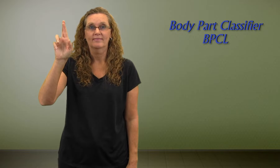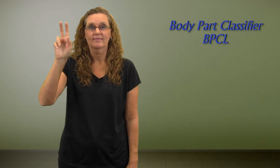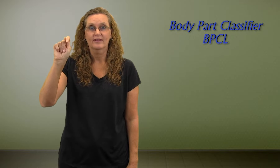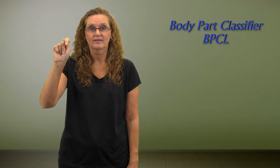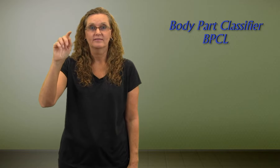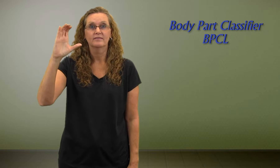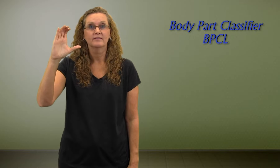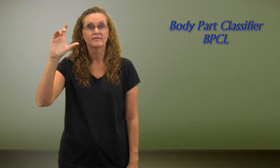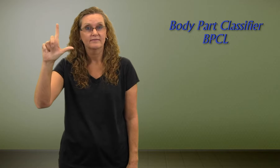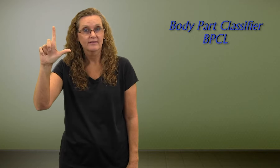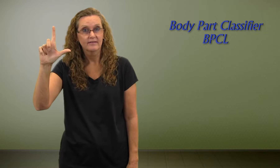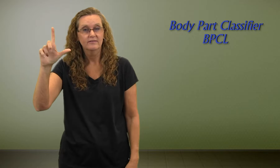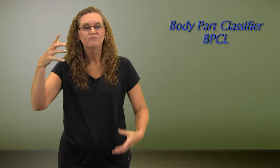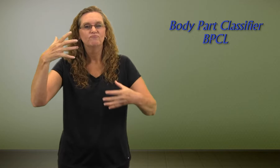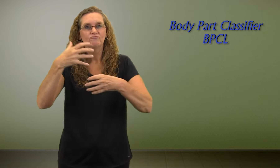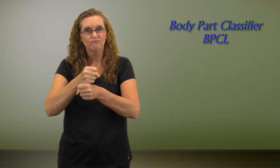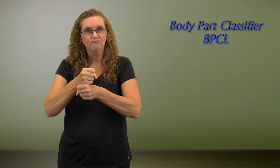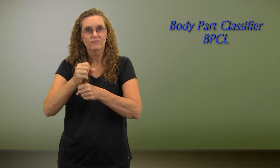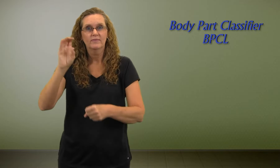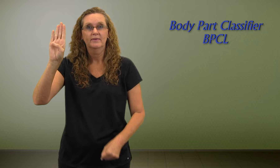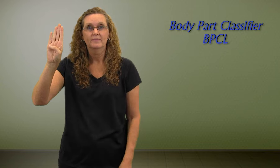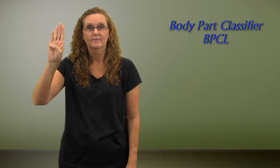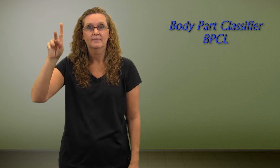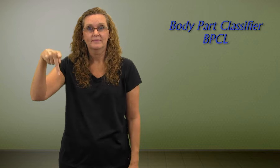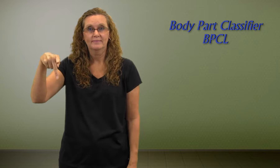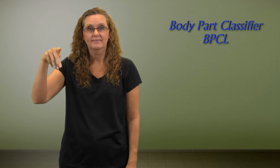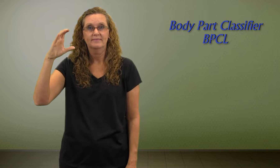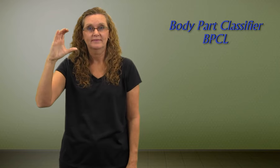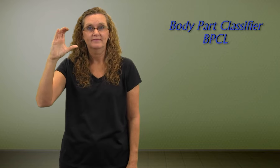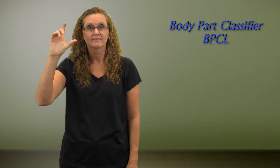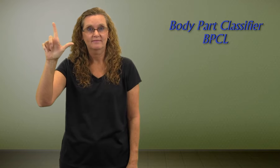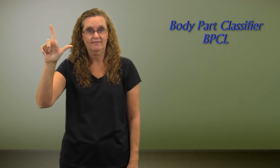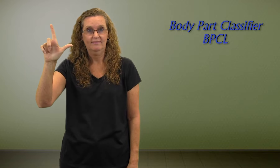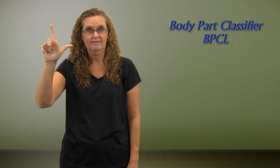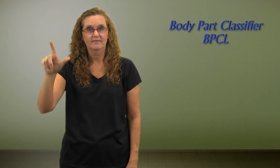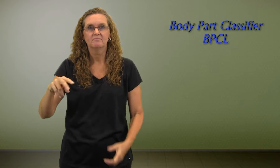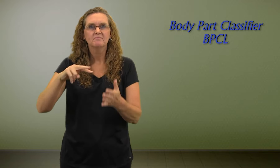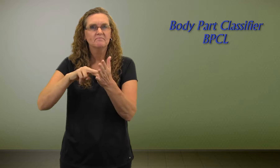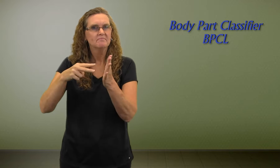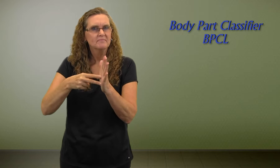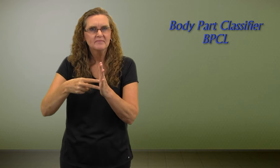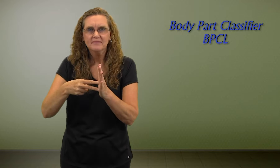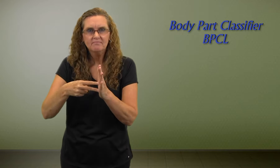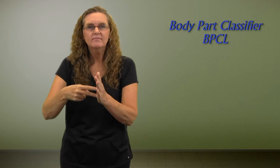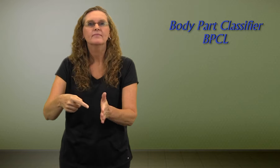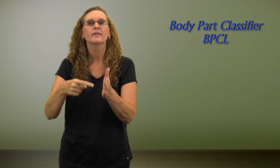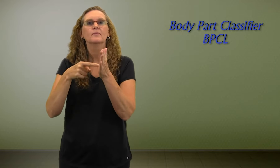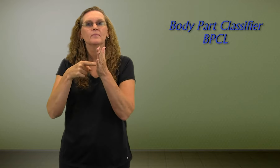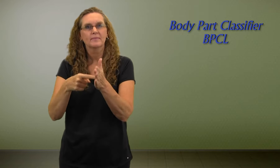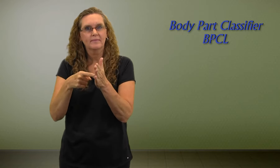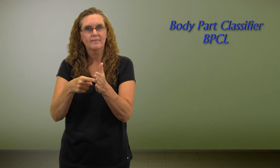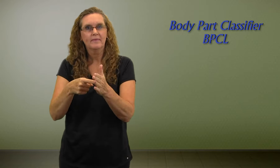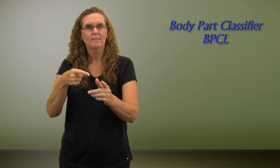Body Part Classifier and it is signed "BPCL".